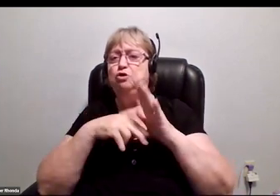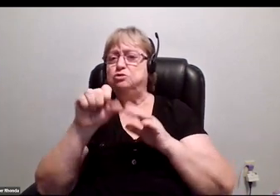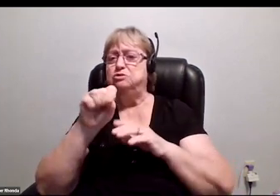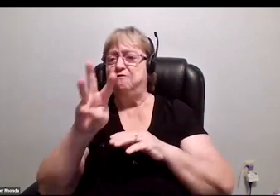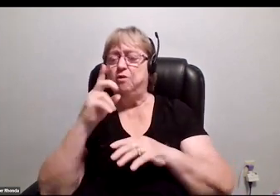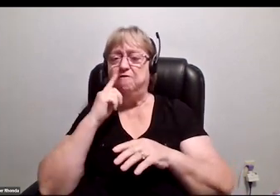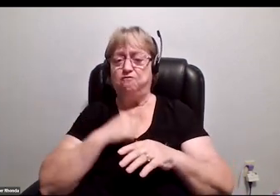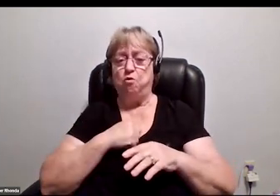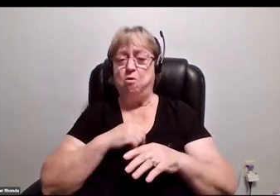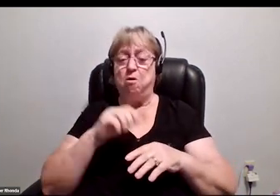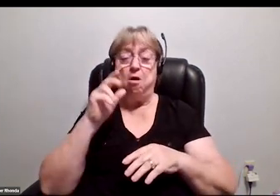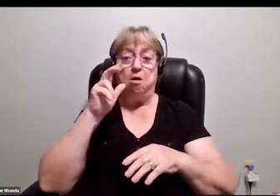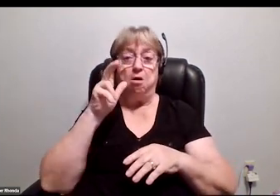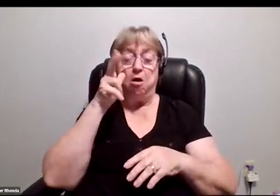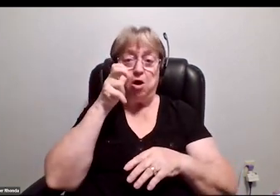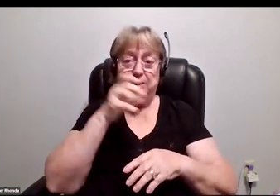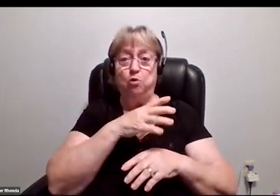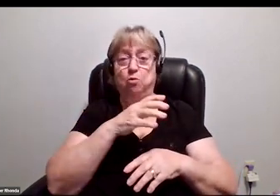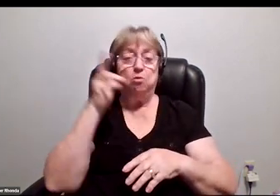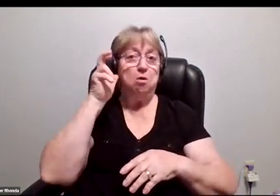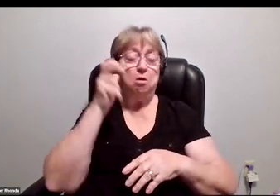for audio and video editing do you recommend or use?"